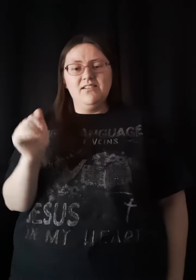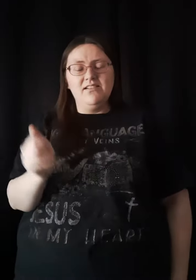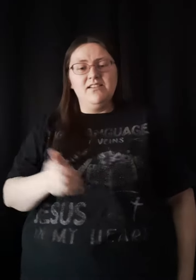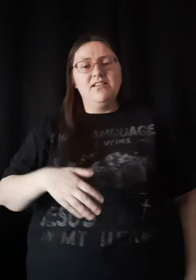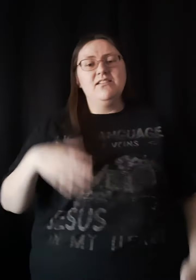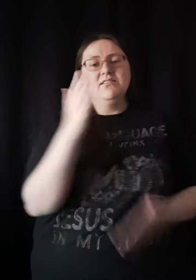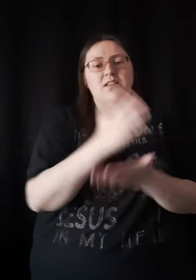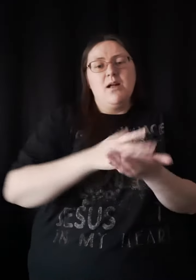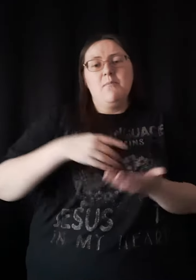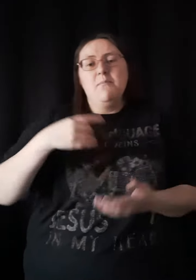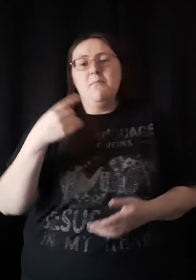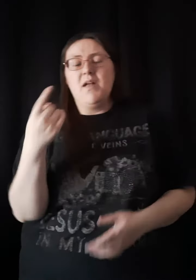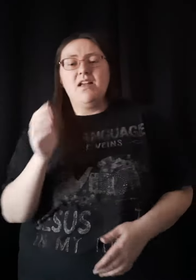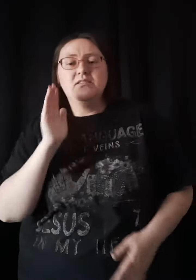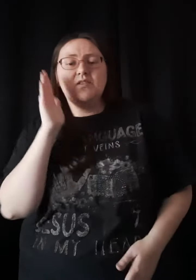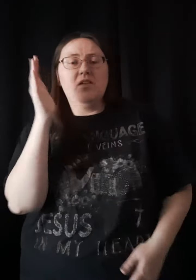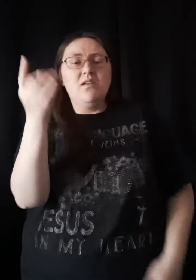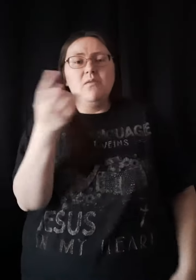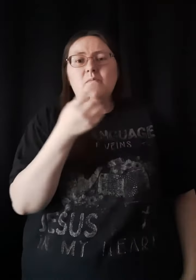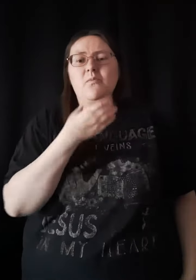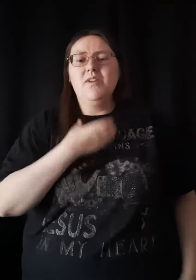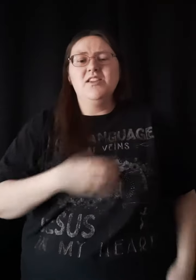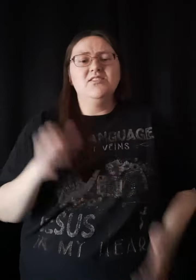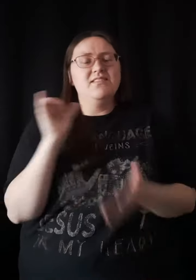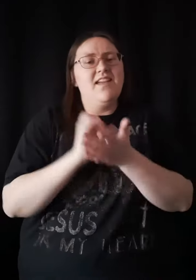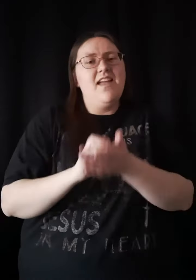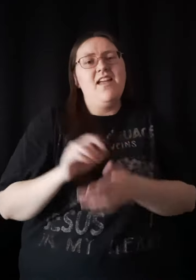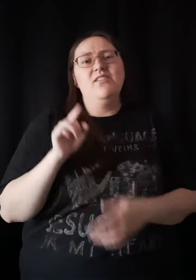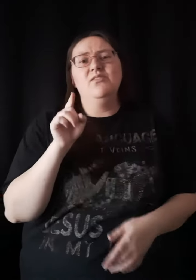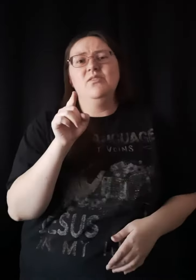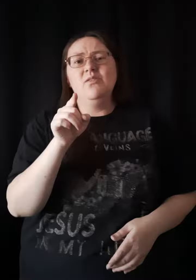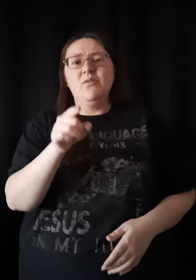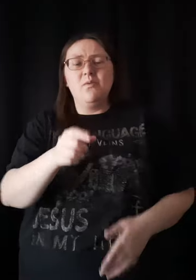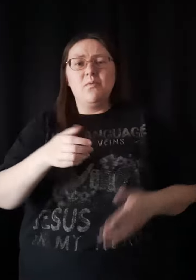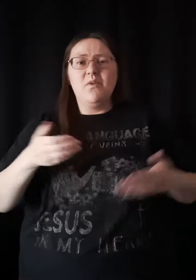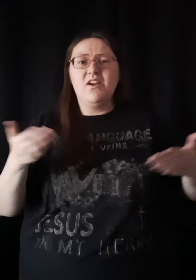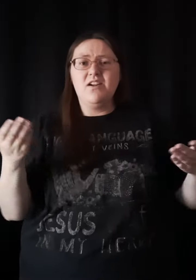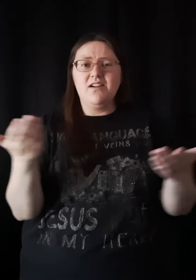Somebody is gonna wish that you were here